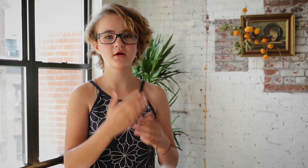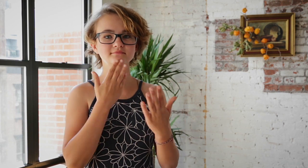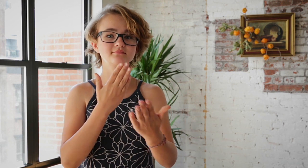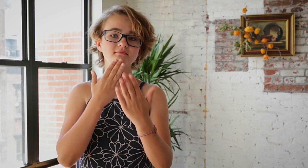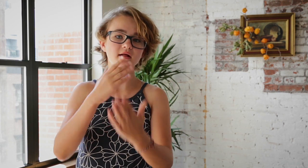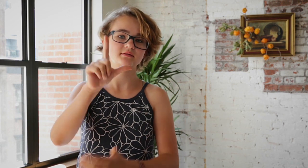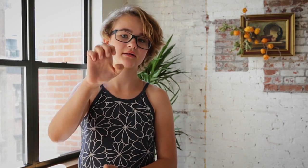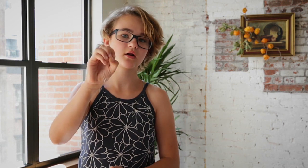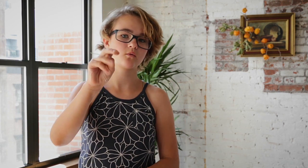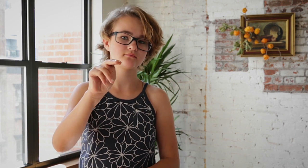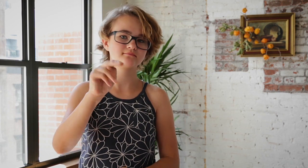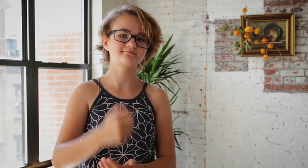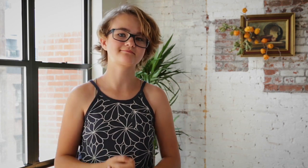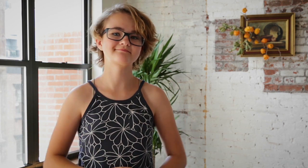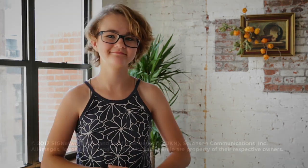This is far out. Thank you, Leon.